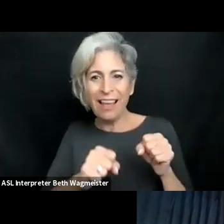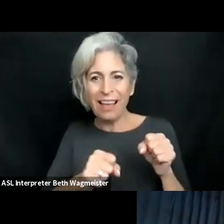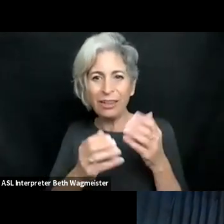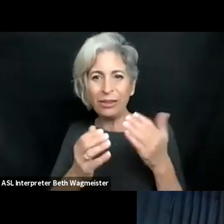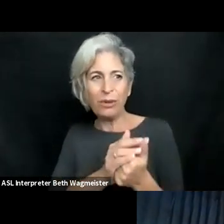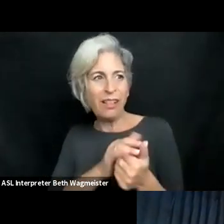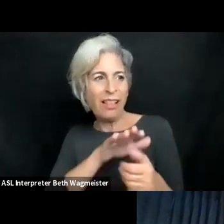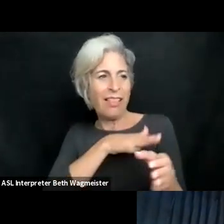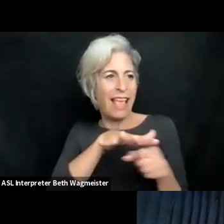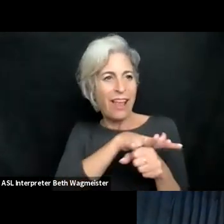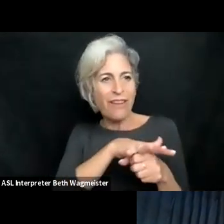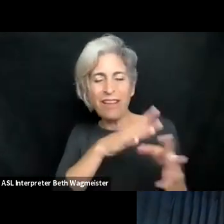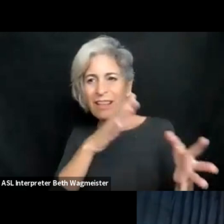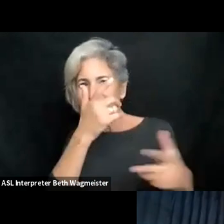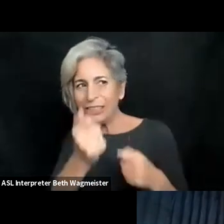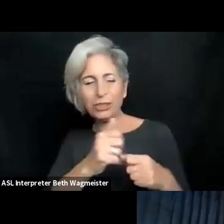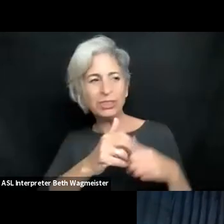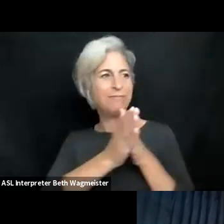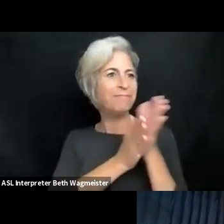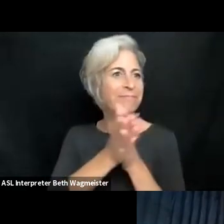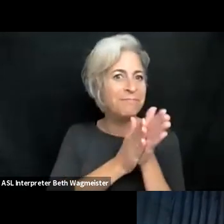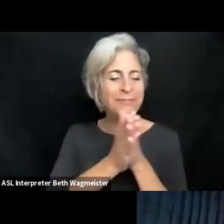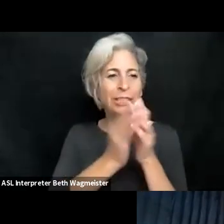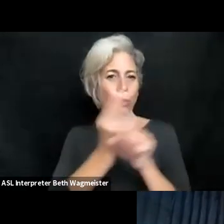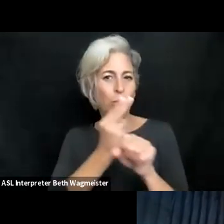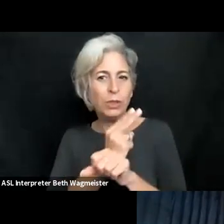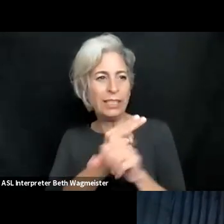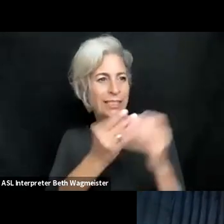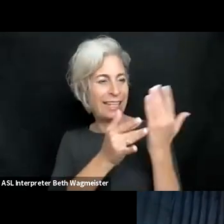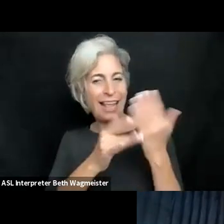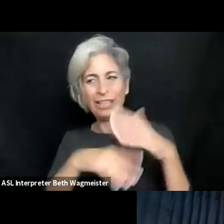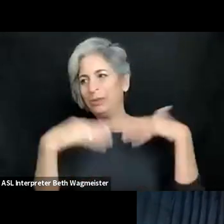really get on